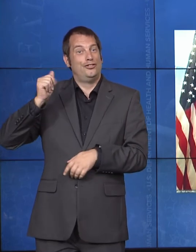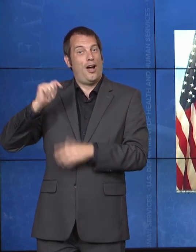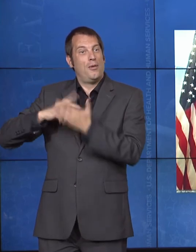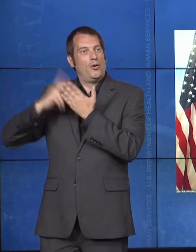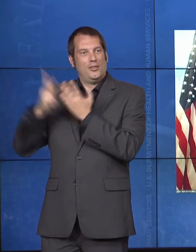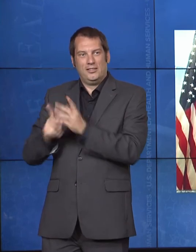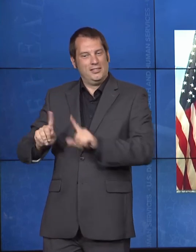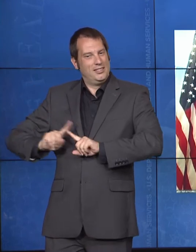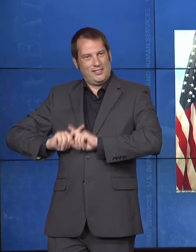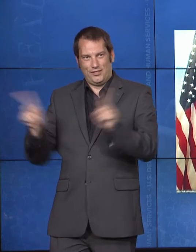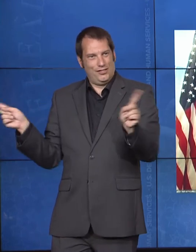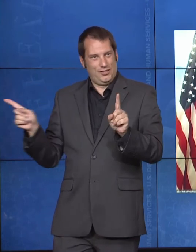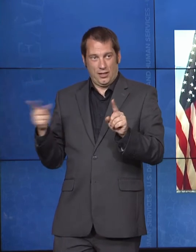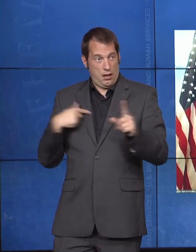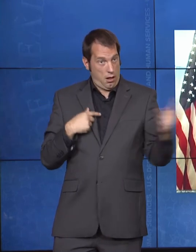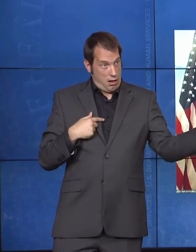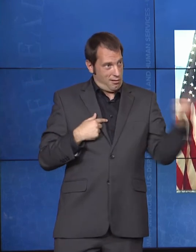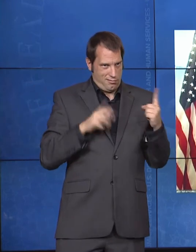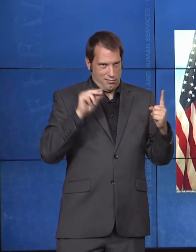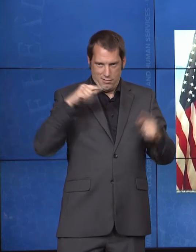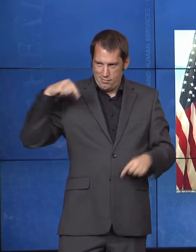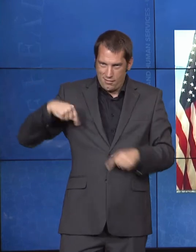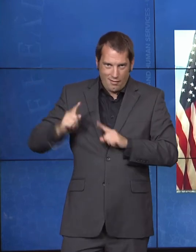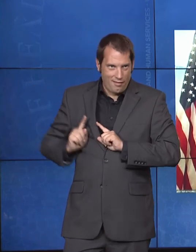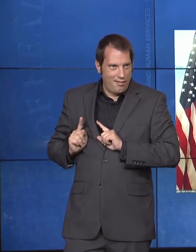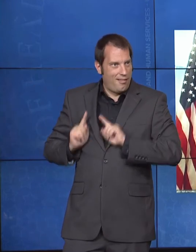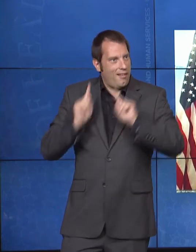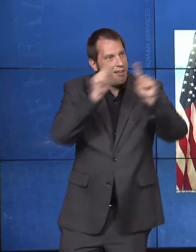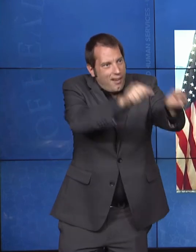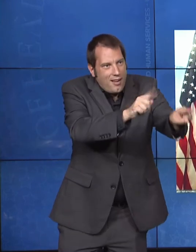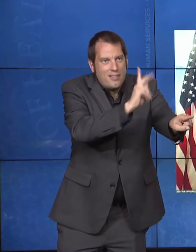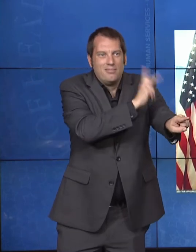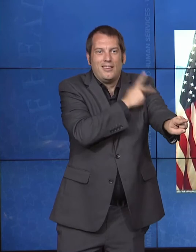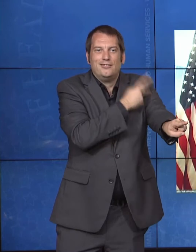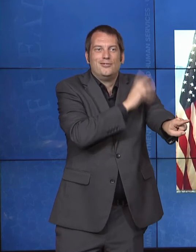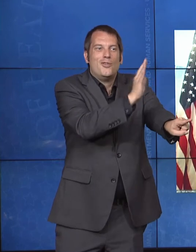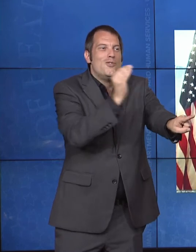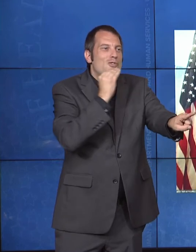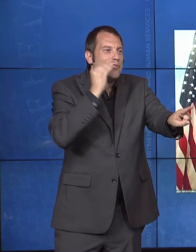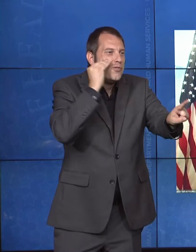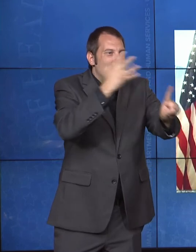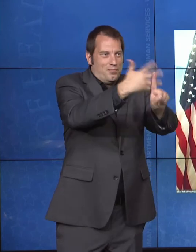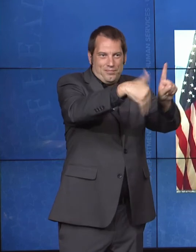in their home environment. So, we're really excited about this and glad to see as Calder